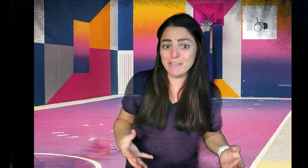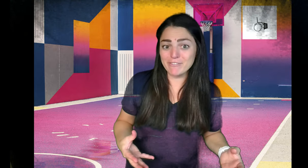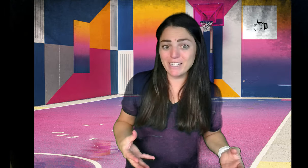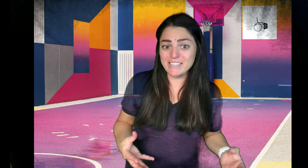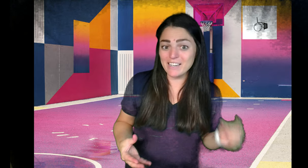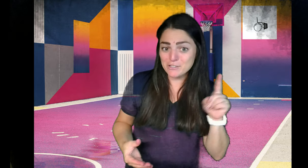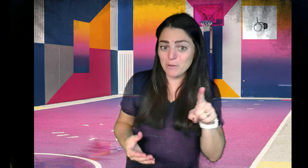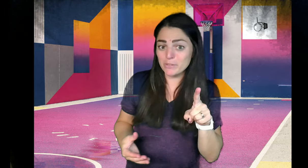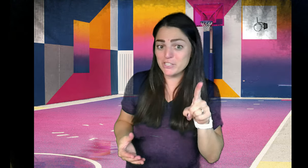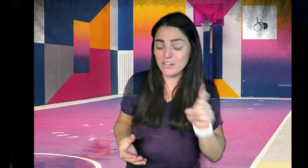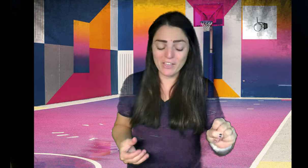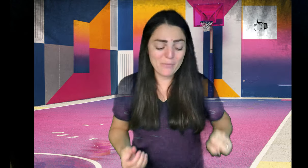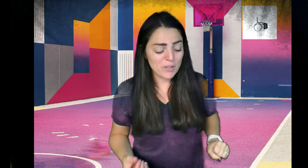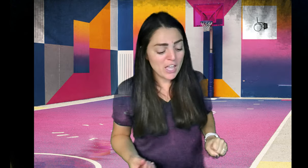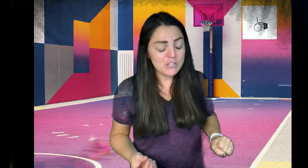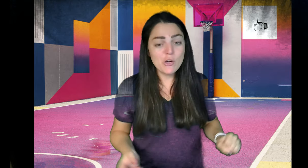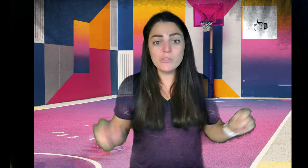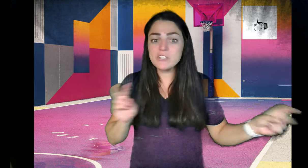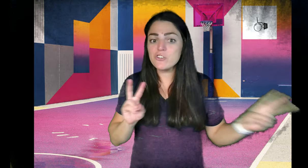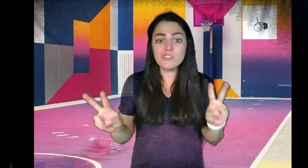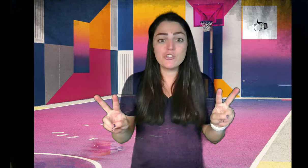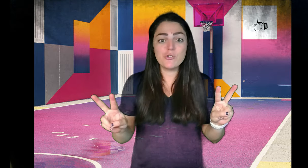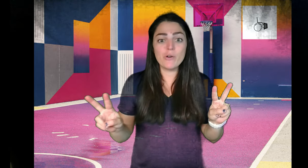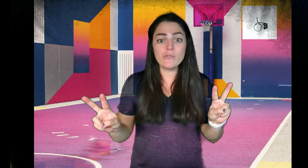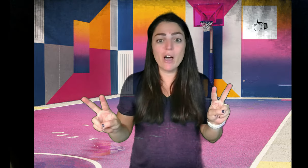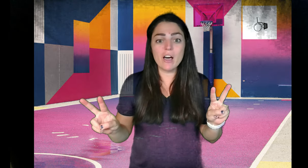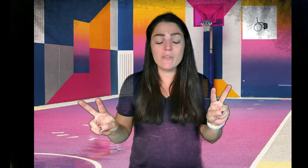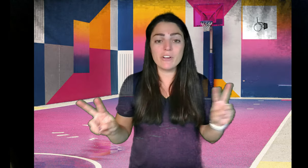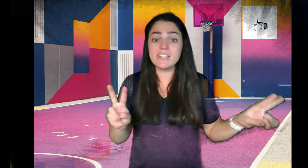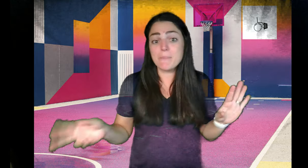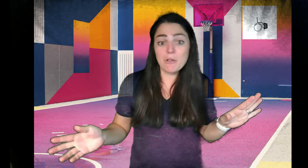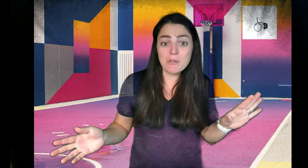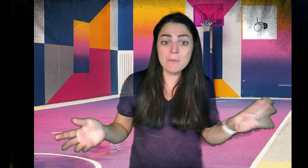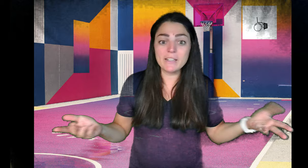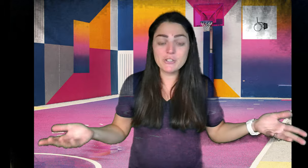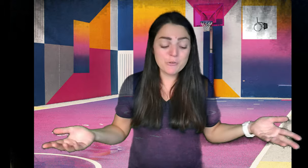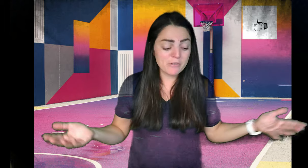bag isn't made of latex you might want to check that so these are just two of uh very simple but